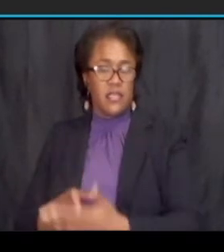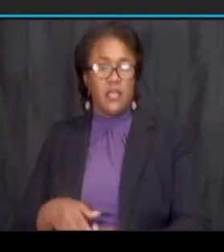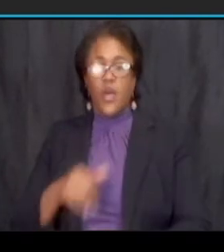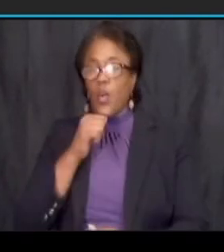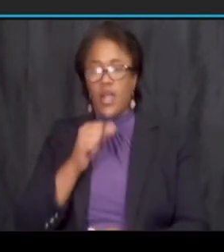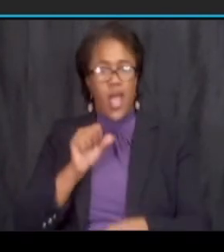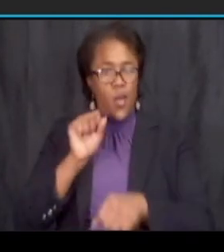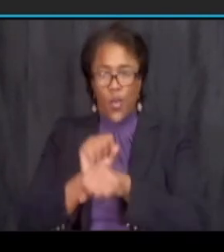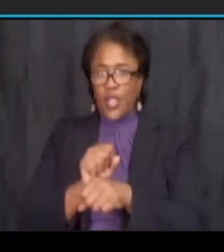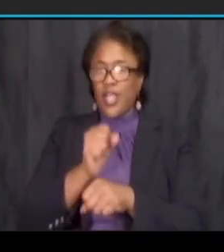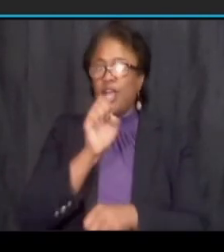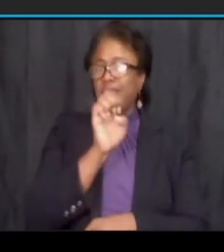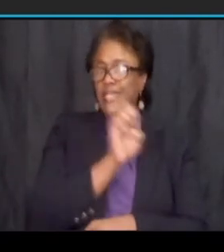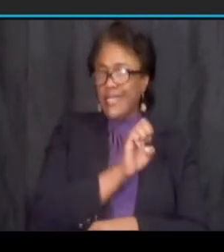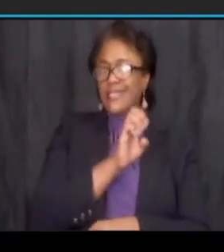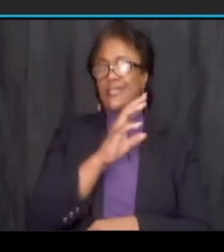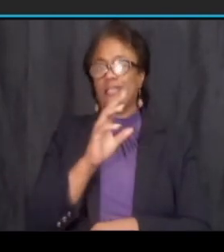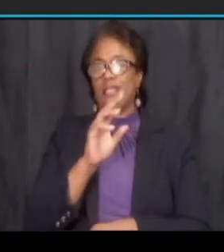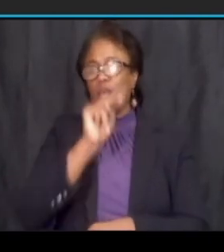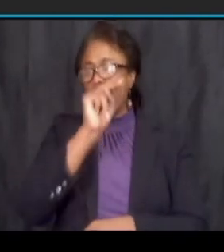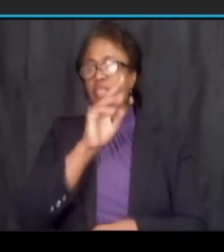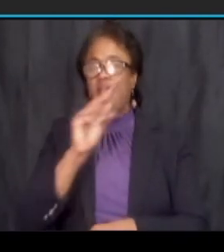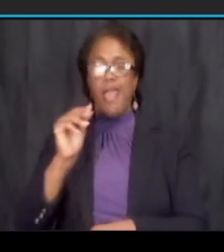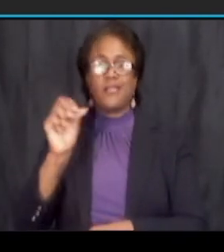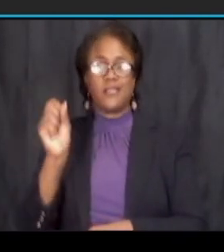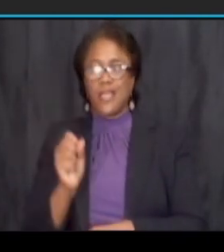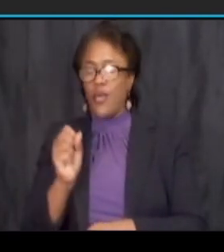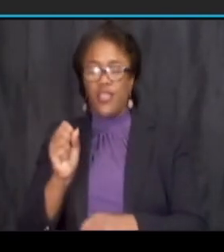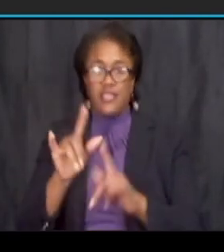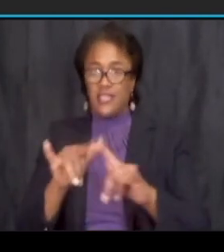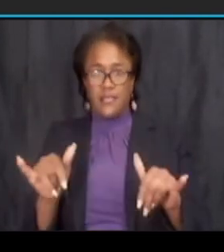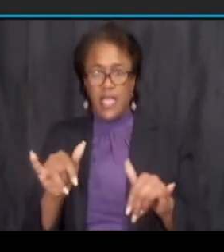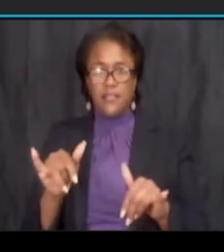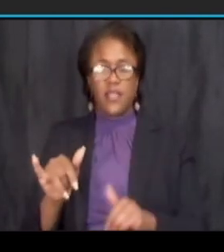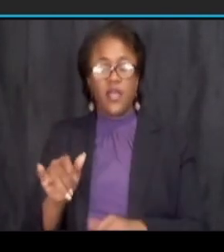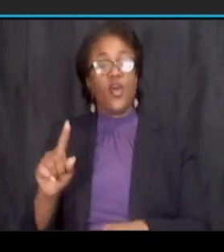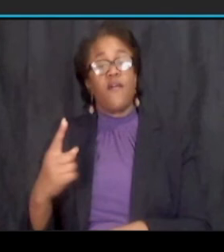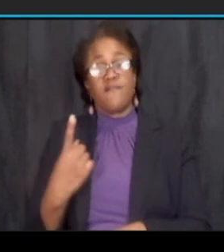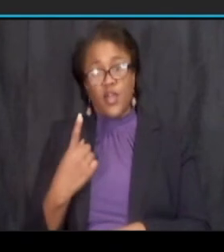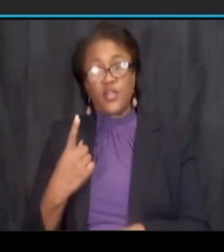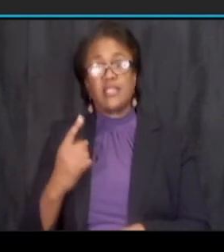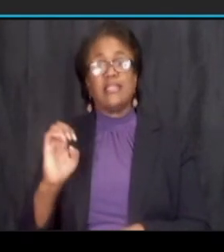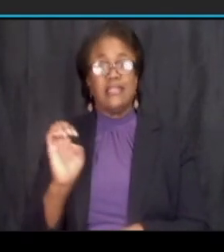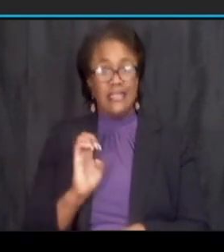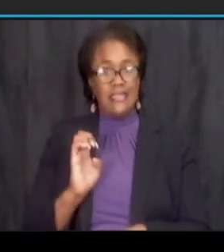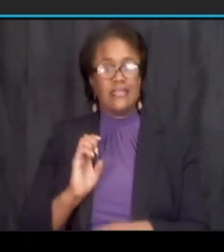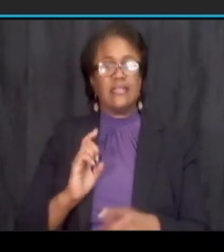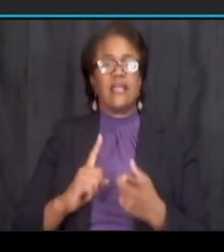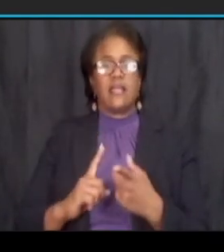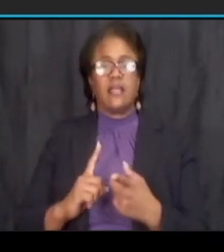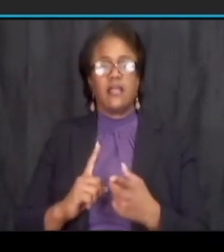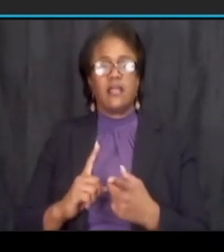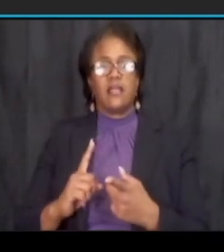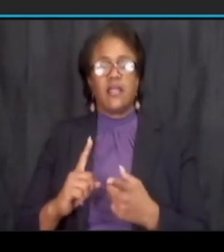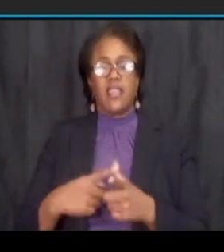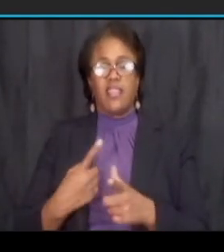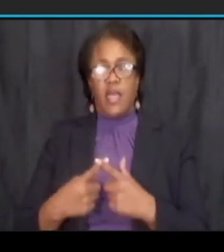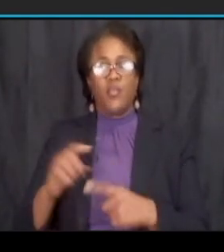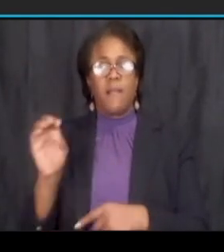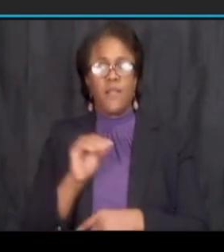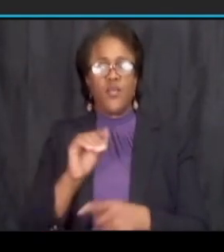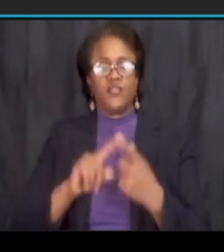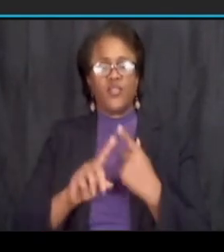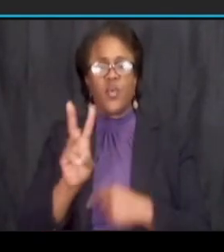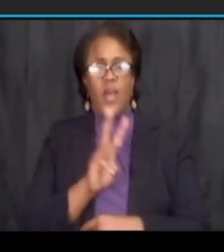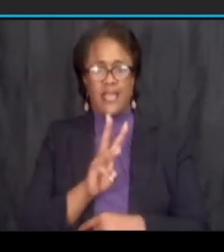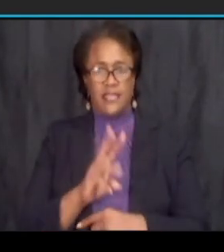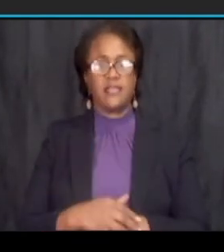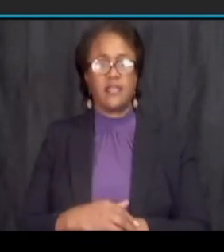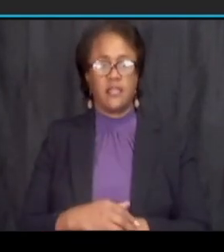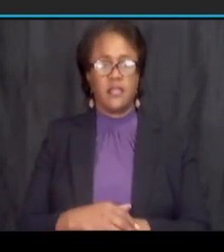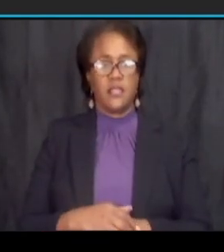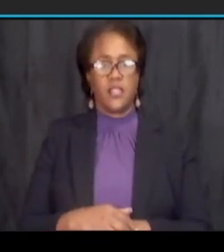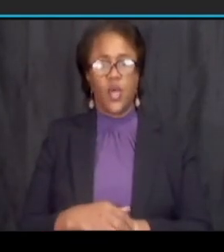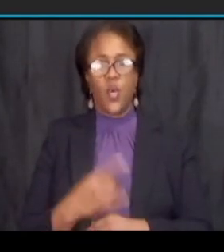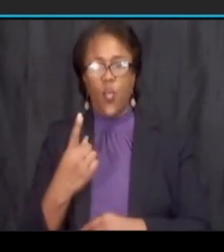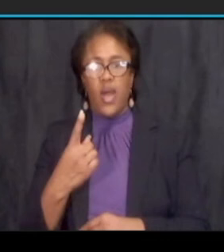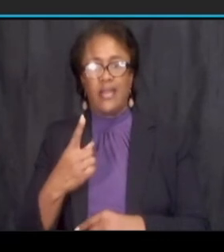at the same time first we do the eastbound once that is done then we move on to the westbound